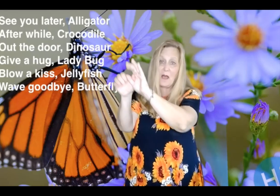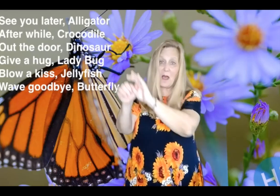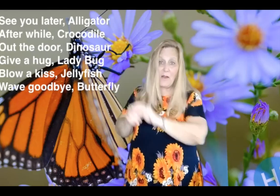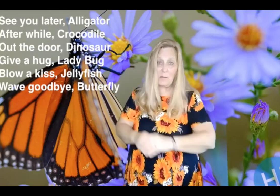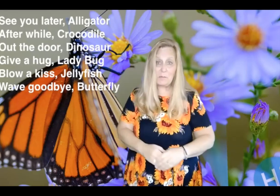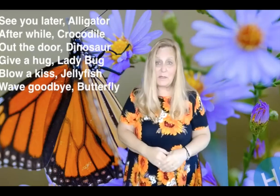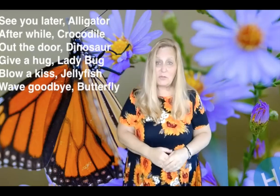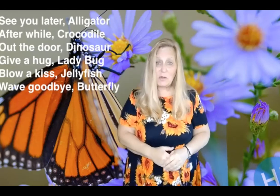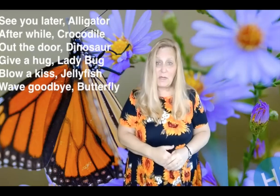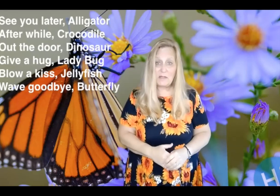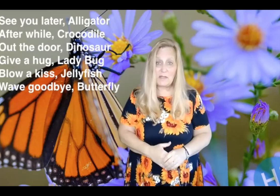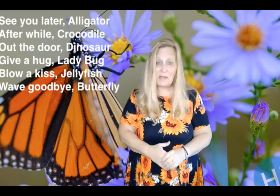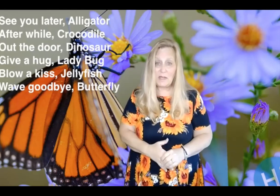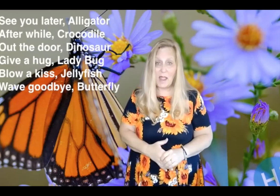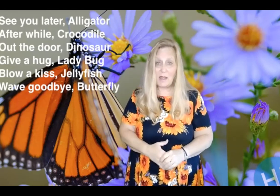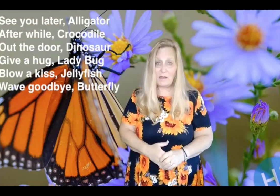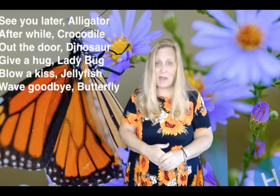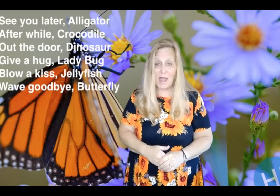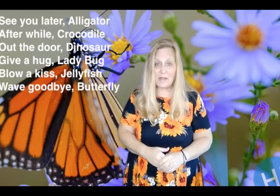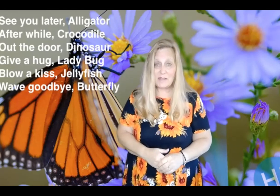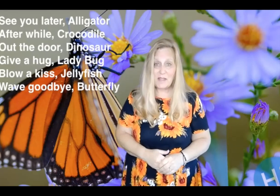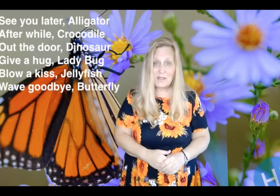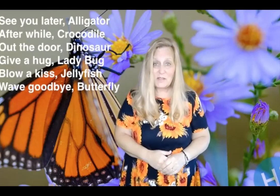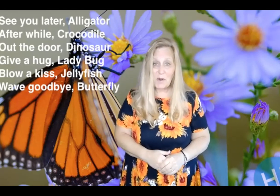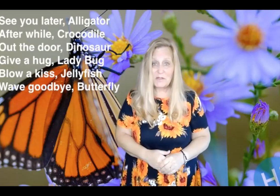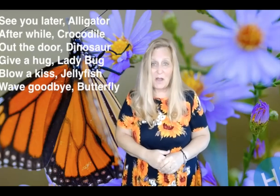Alright. Please join me in singing and adding the signs to our song.